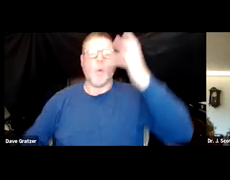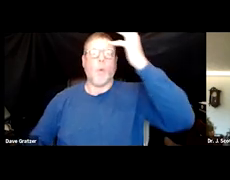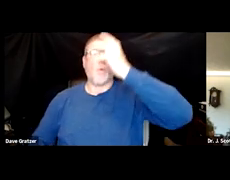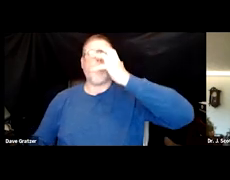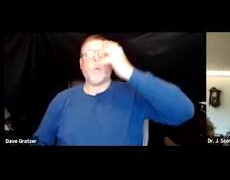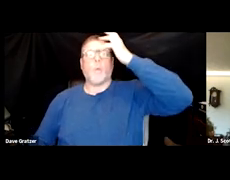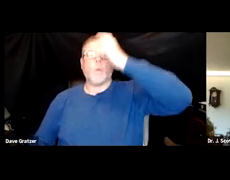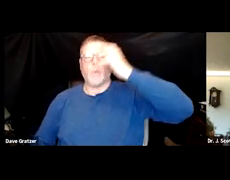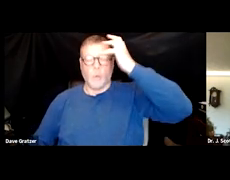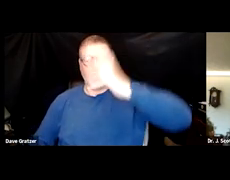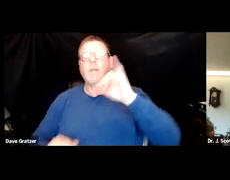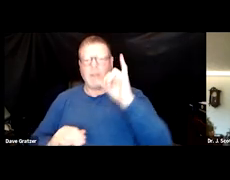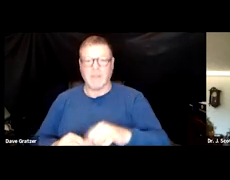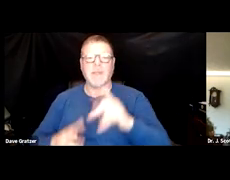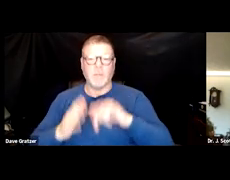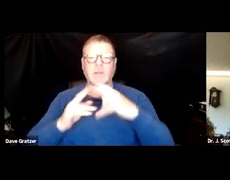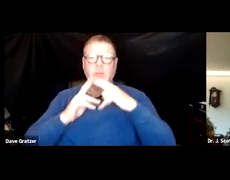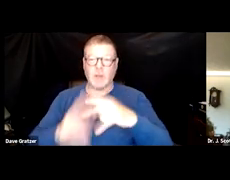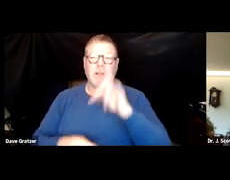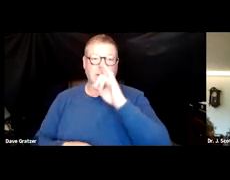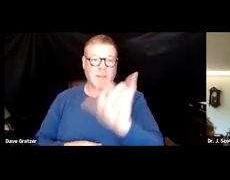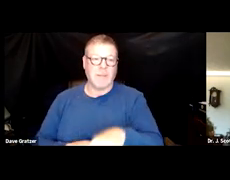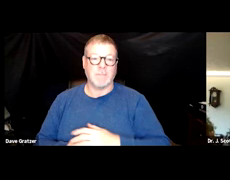And that's orthostasis, it's very similar to POTS itself